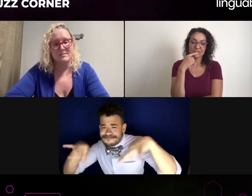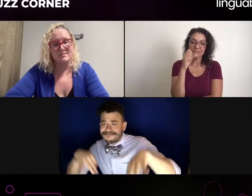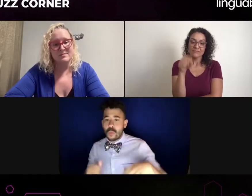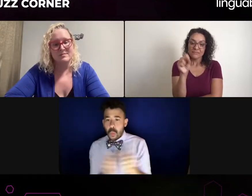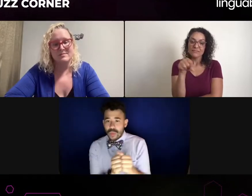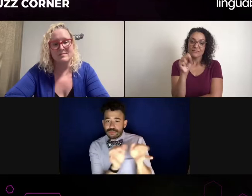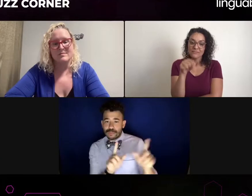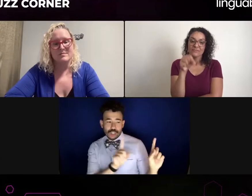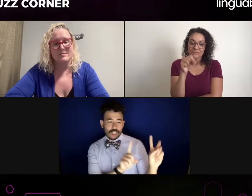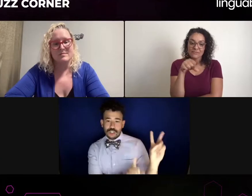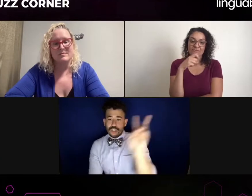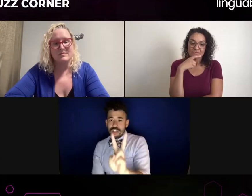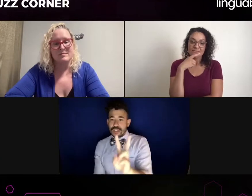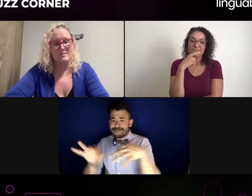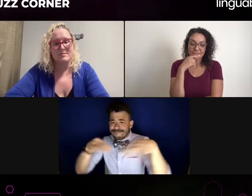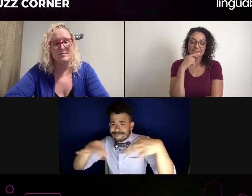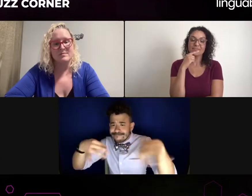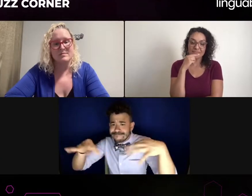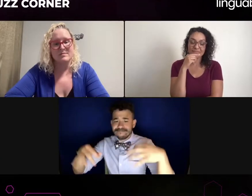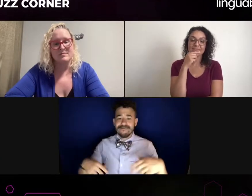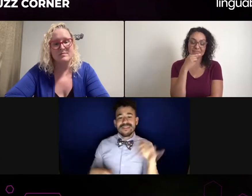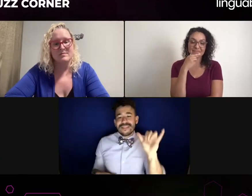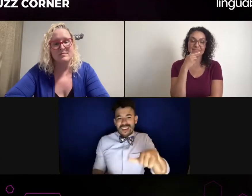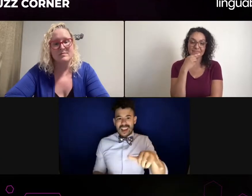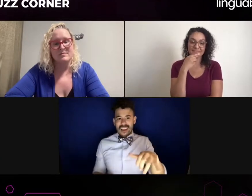you know, As a deaf actor, As an actor in general,